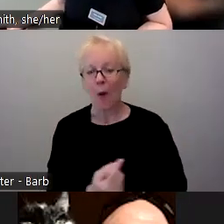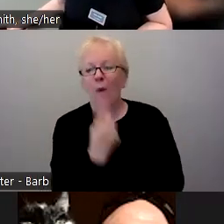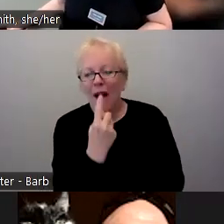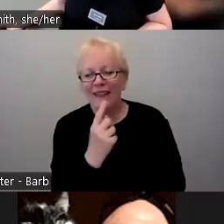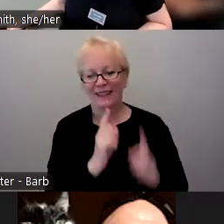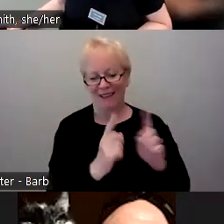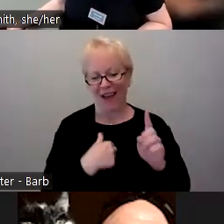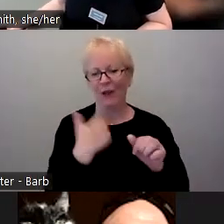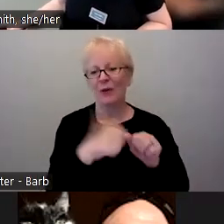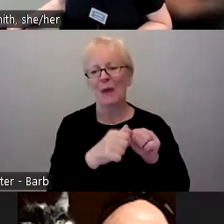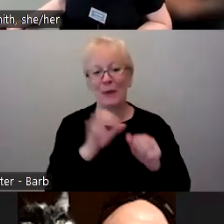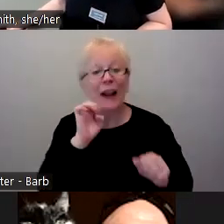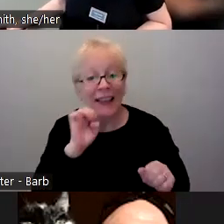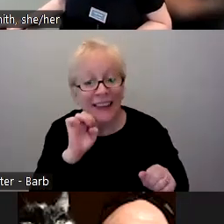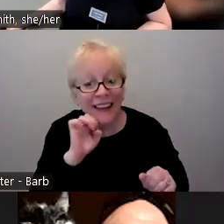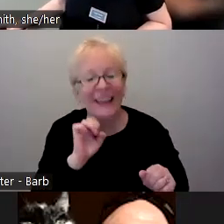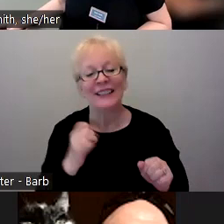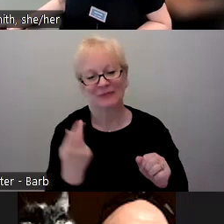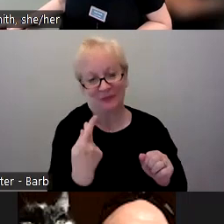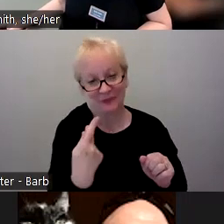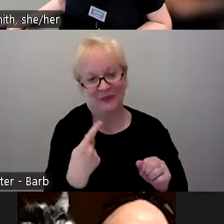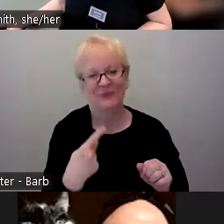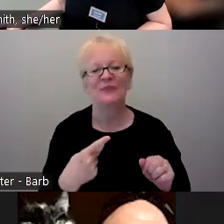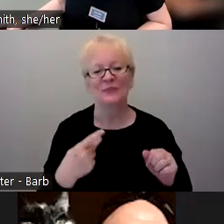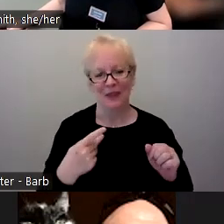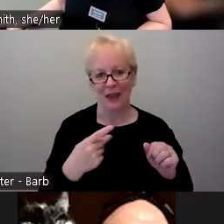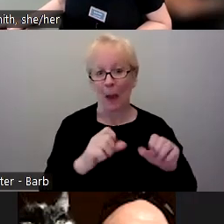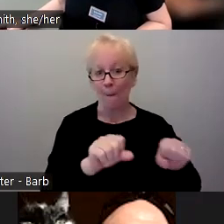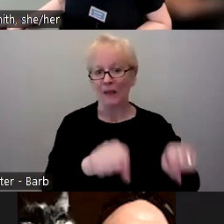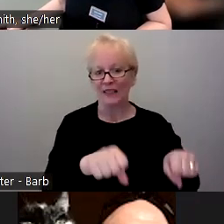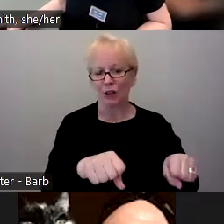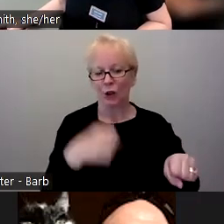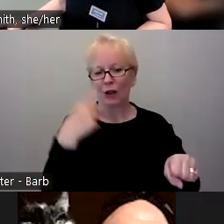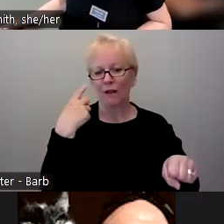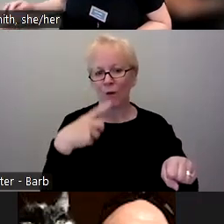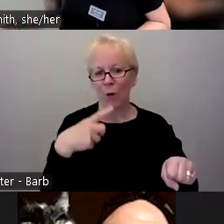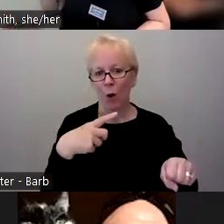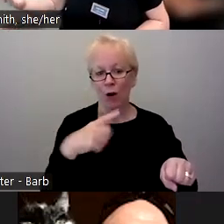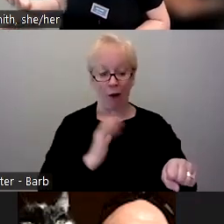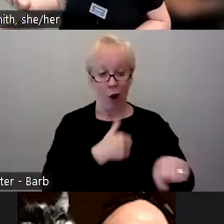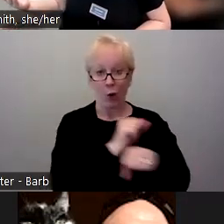had, Ellie, was about the potential for the work that we're doing, the social justice